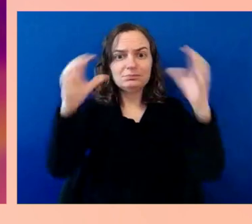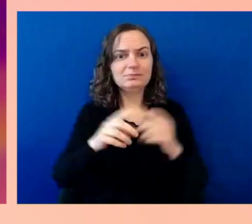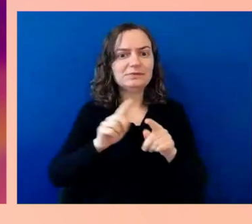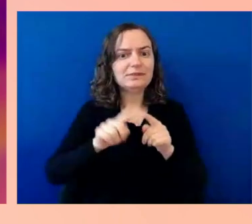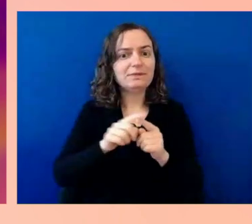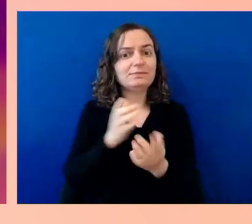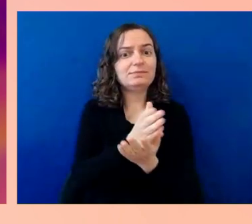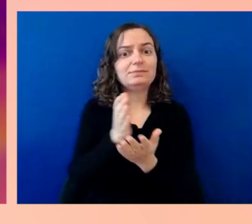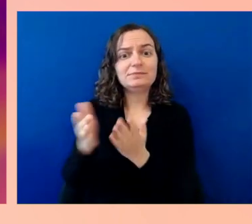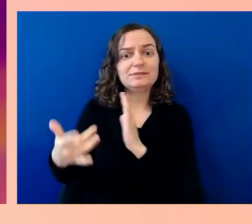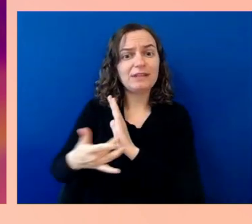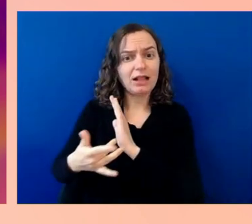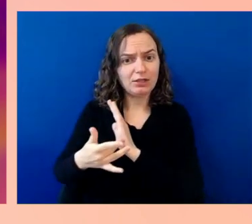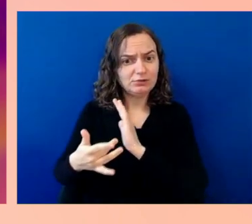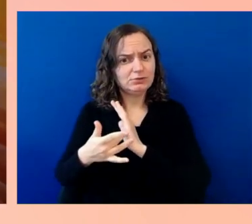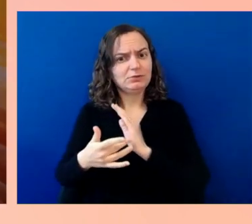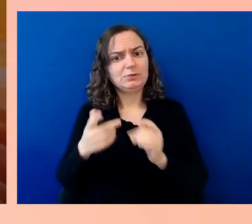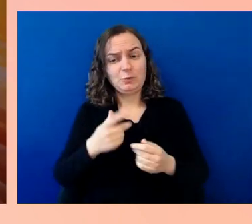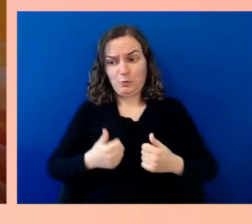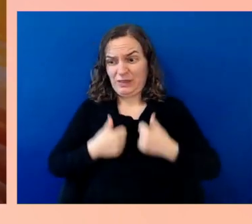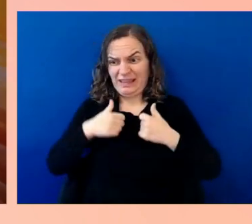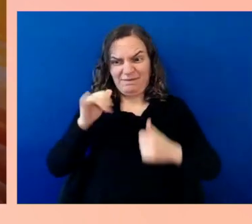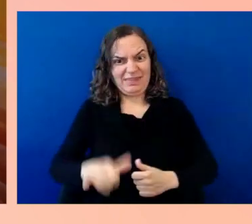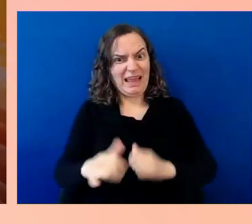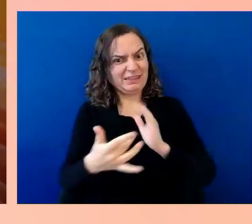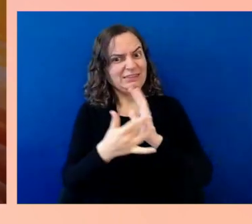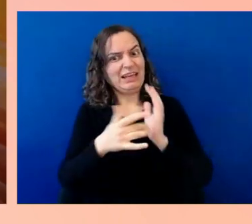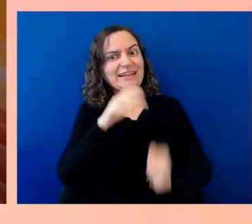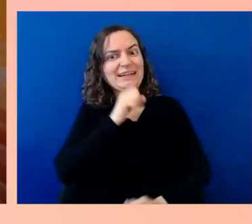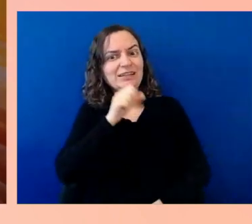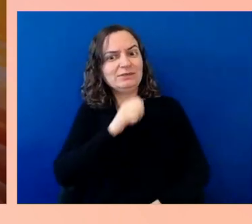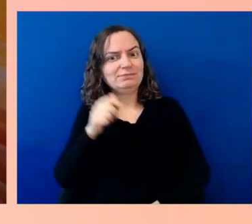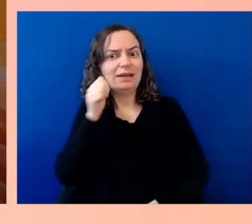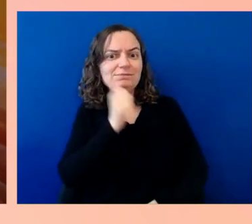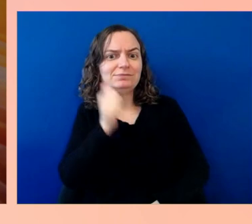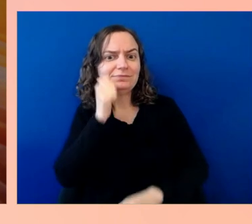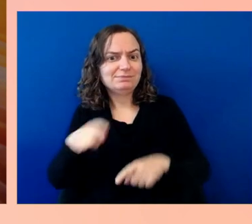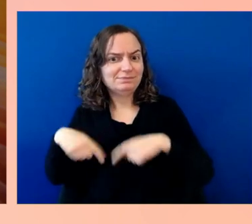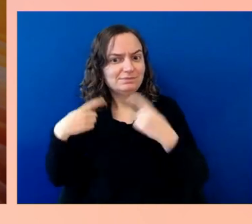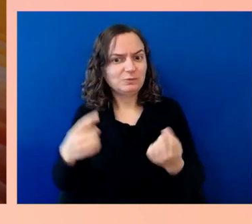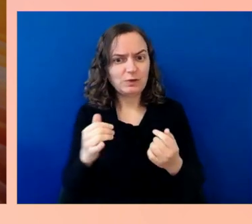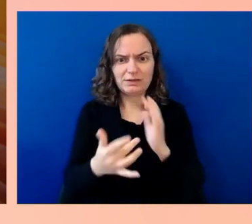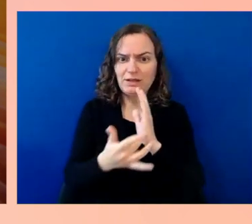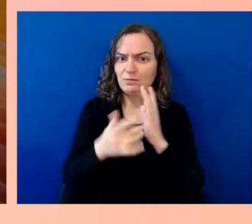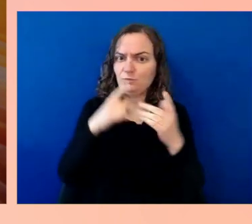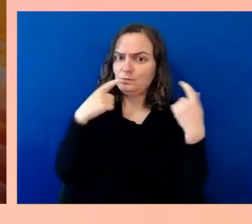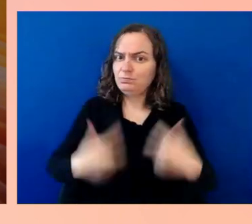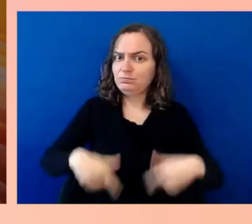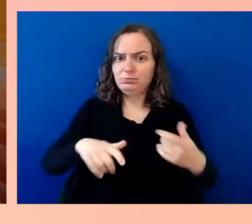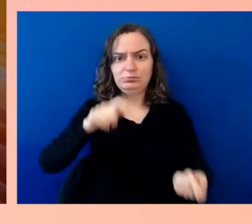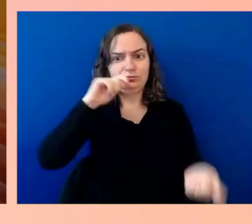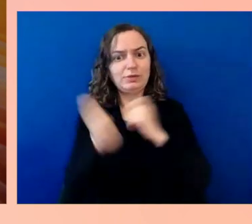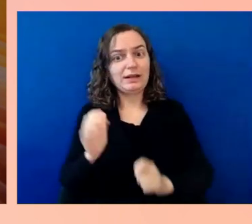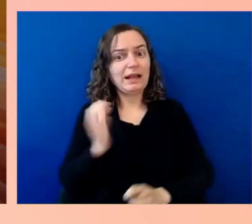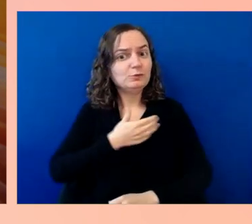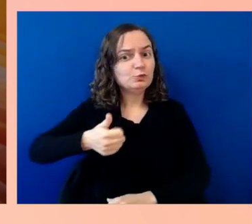technology is really changing transportation. From your vantage point, you just see every aspect of this nation's,